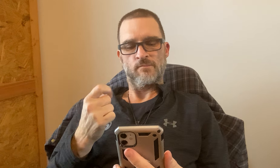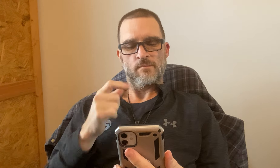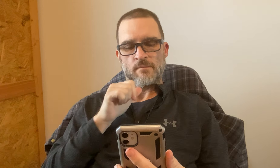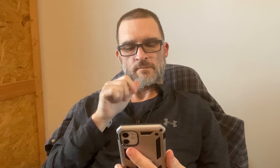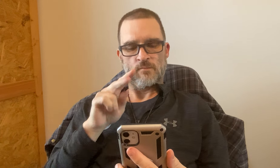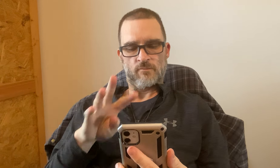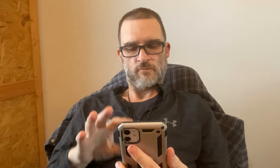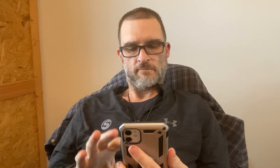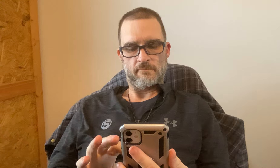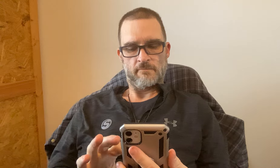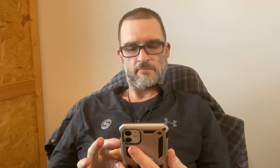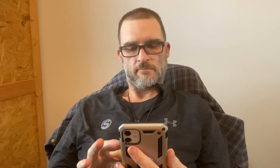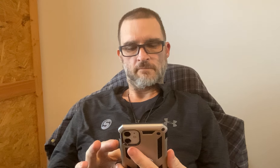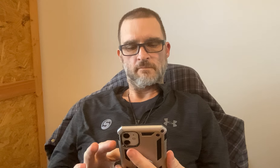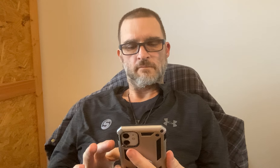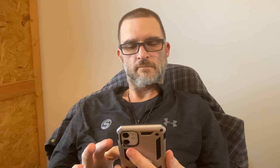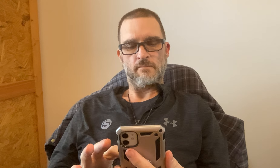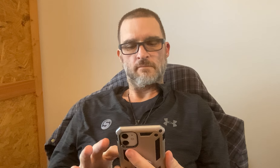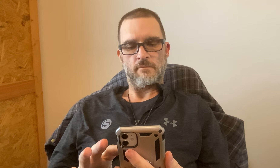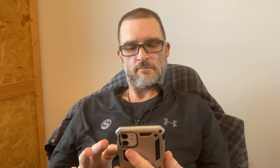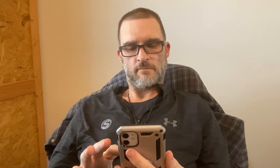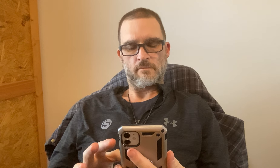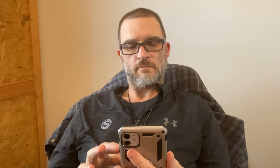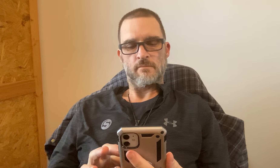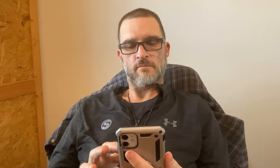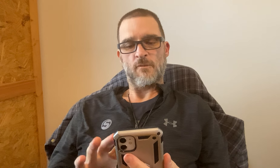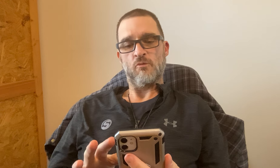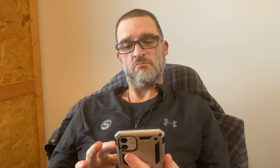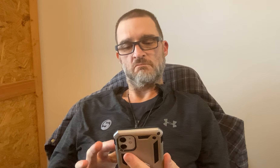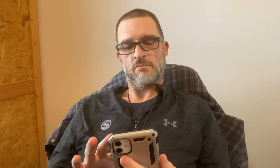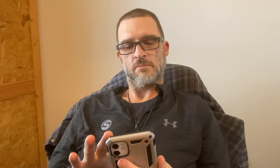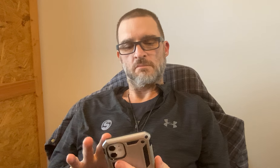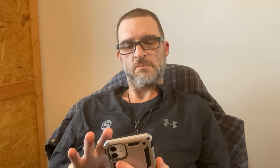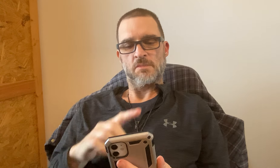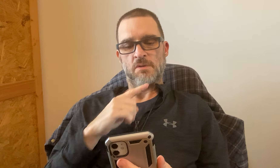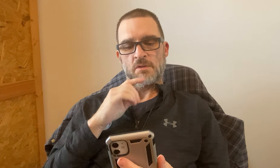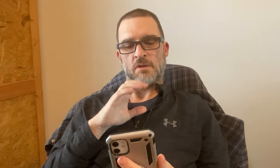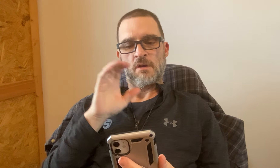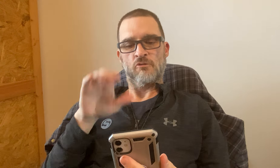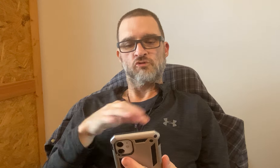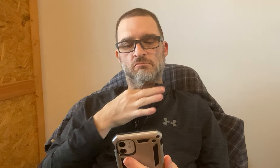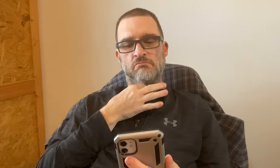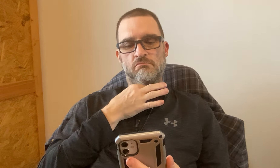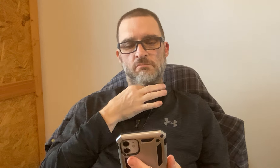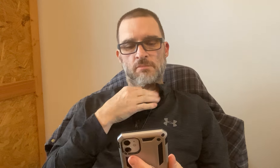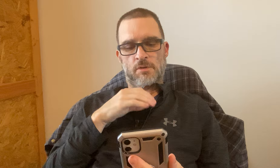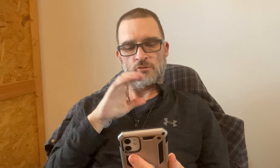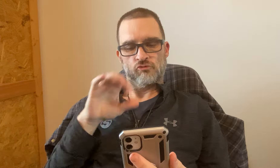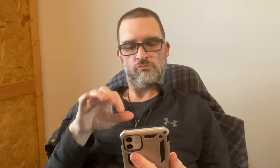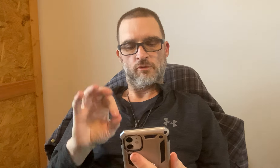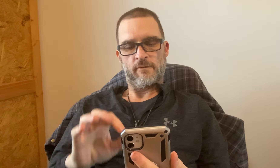February 9 - 11 -- not 24. *Oh, hmm* It says Calendar.. Let's check that out.